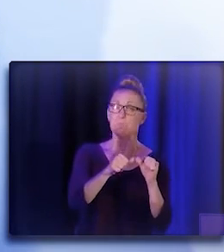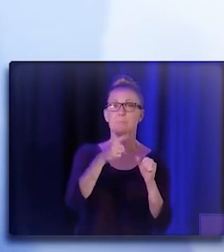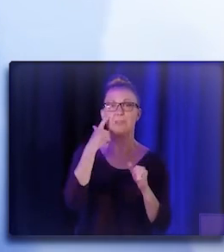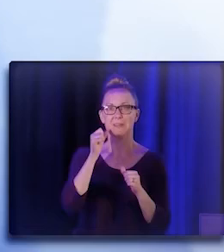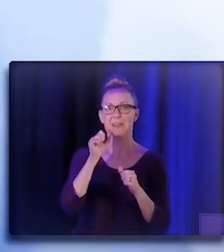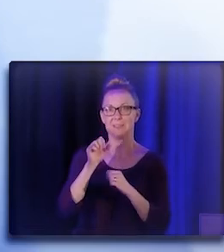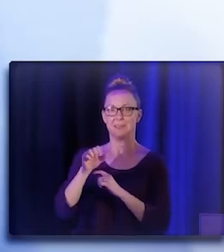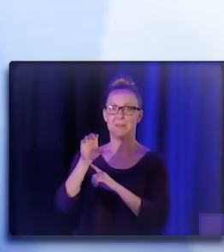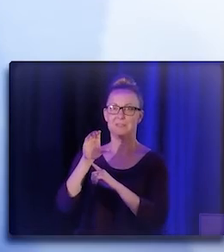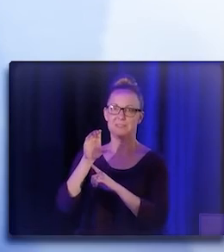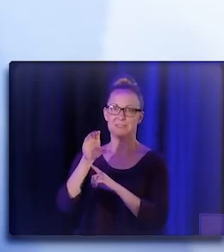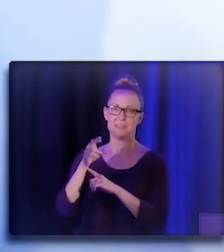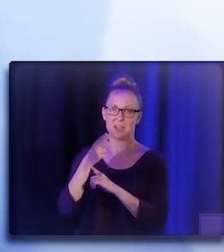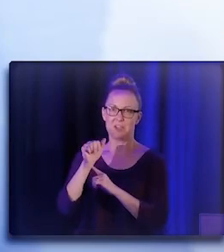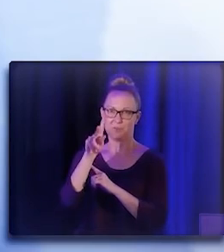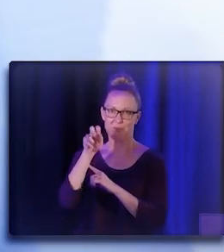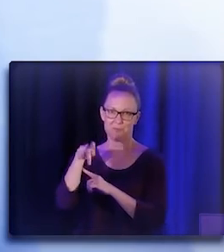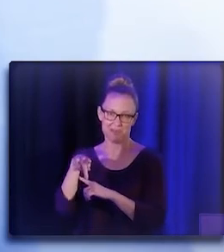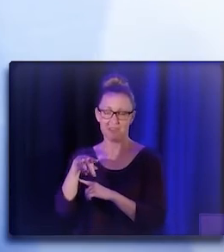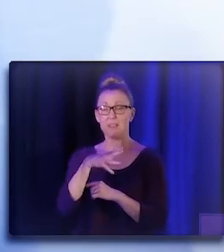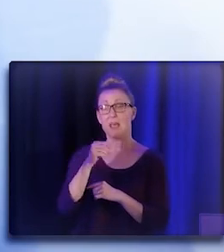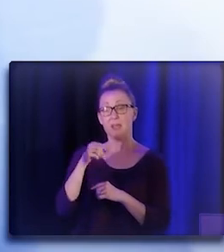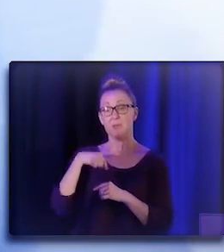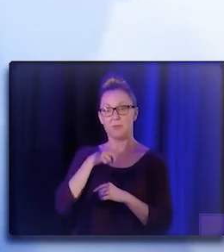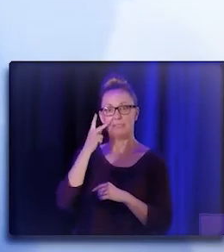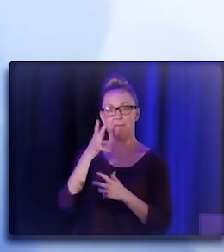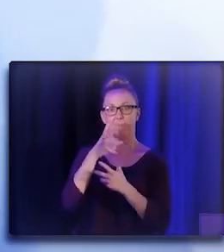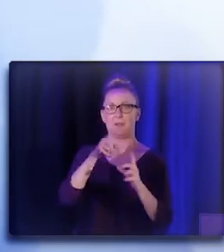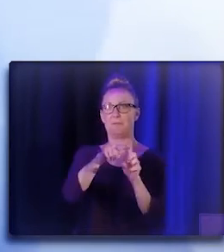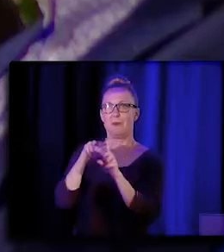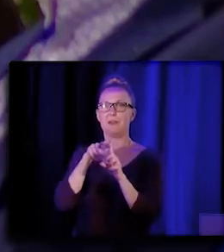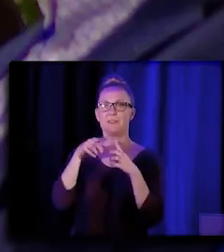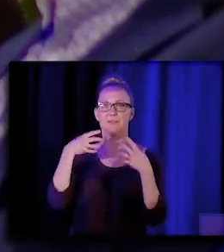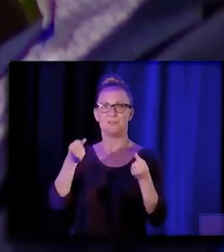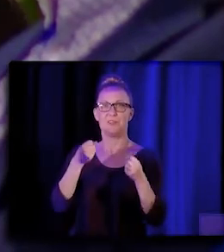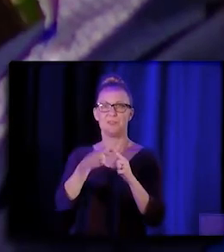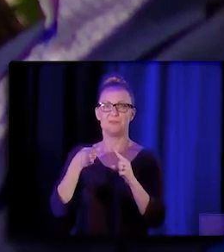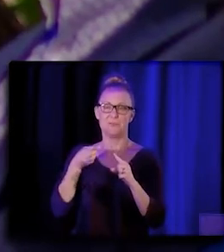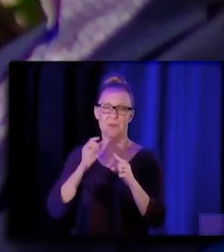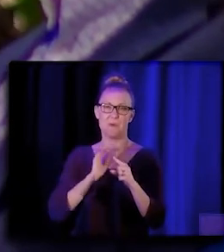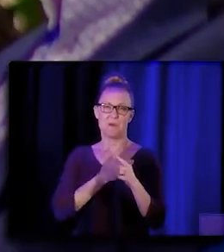and how we see the strengths that we have in our community. So something that I want to say